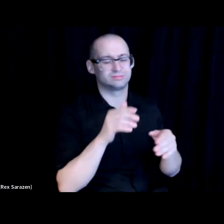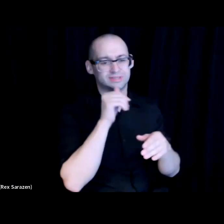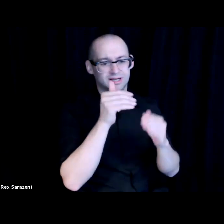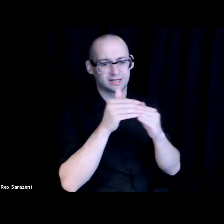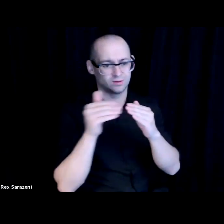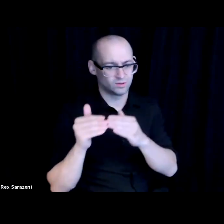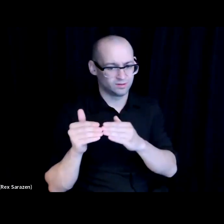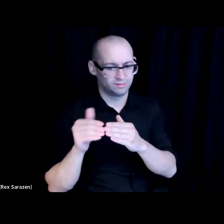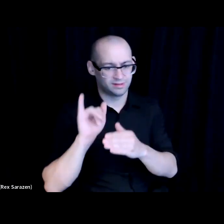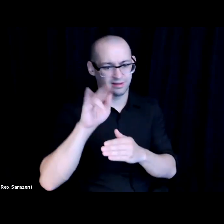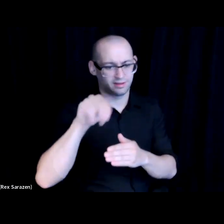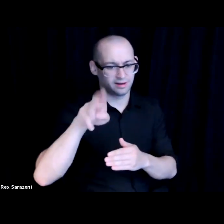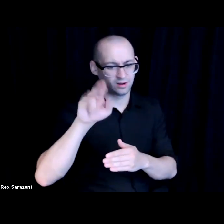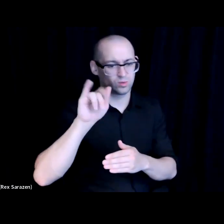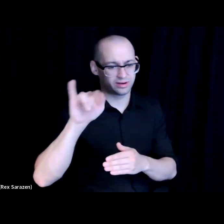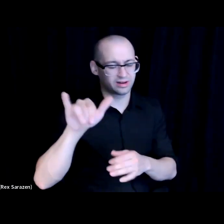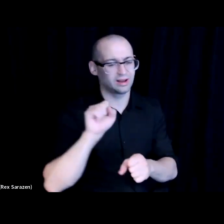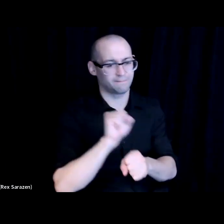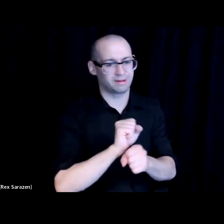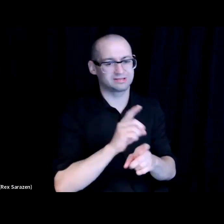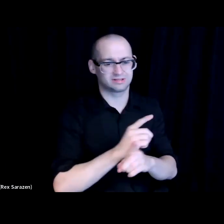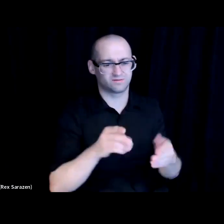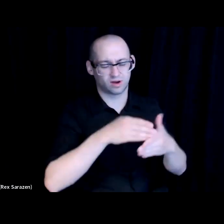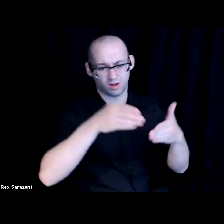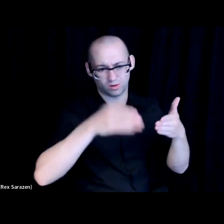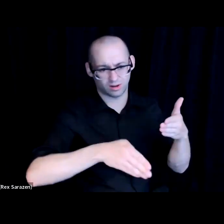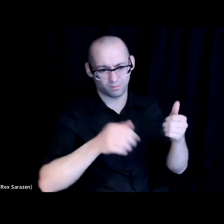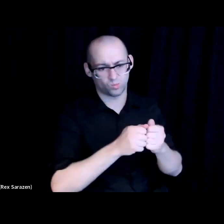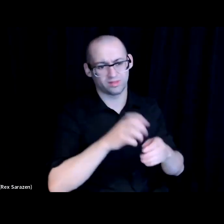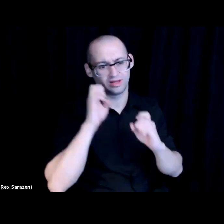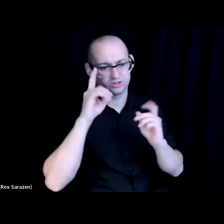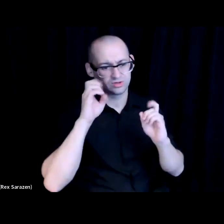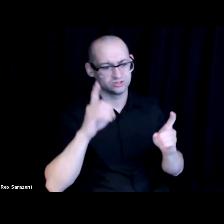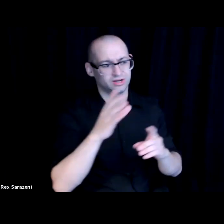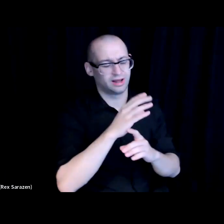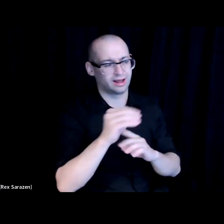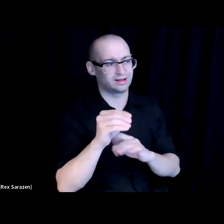Create despair outcomes in both the education and the career outcomes.